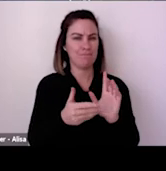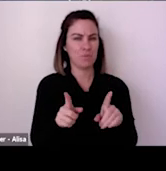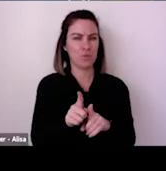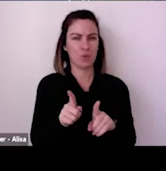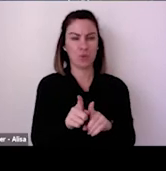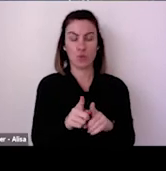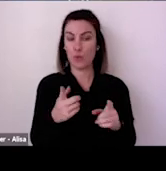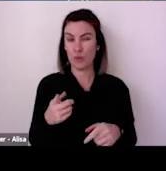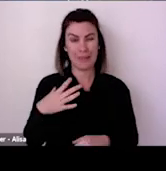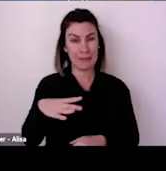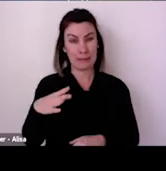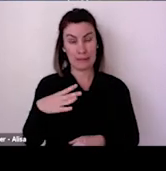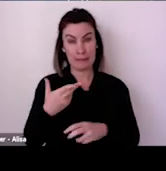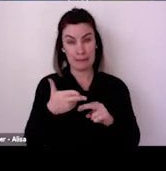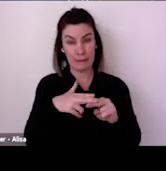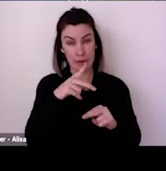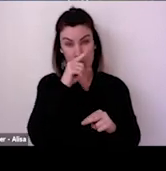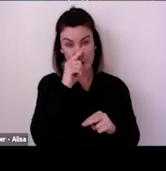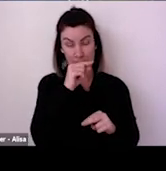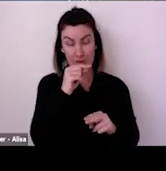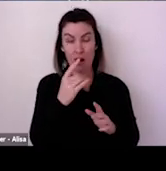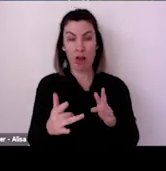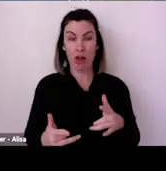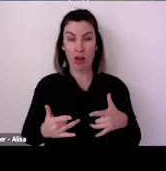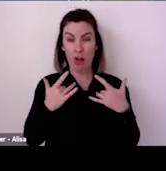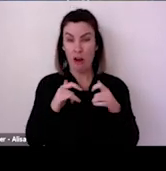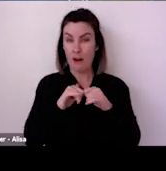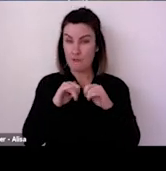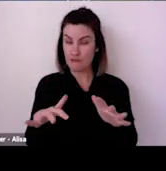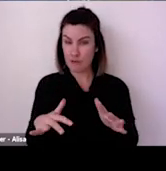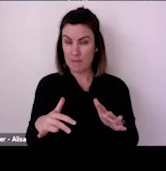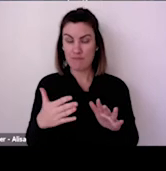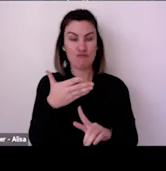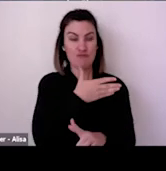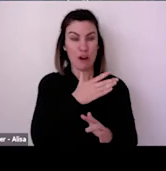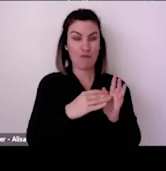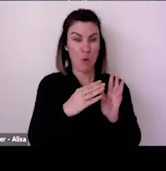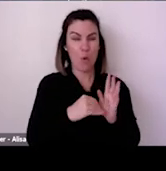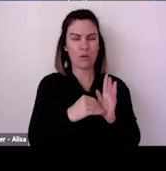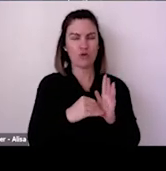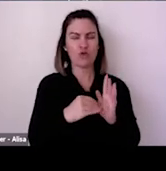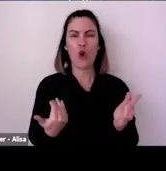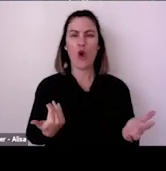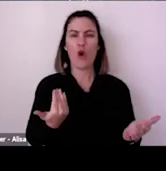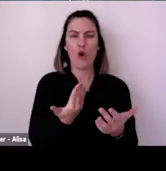apply for a grant and we'll let you know in nine months." So that's where we are and I'm kind of sad to say that.